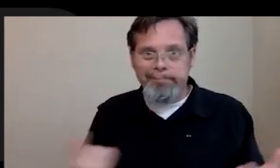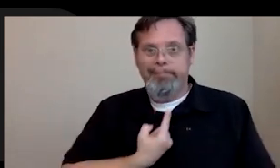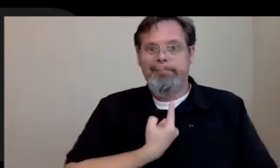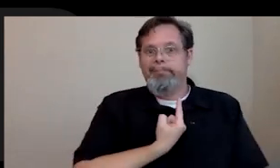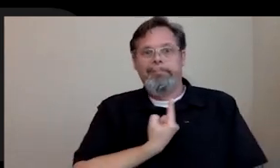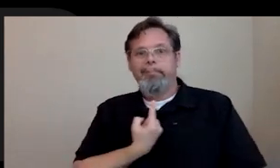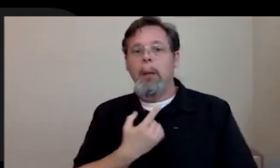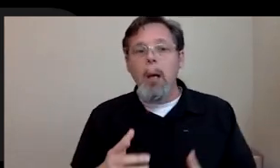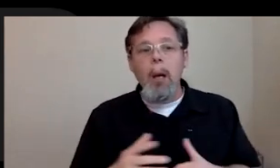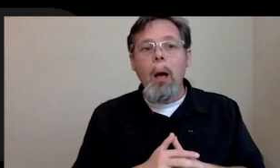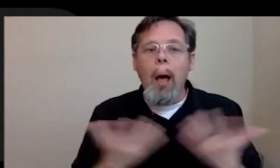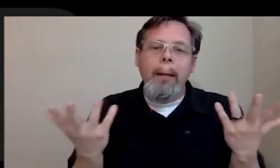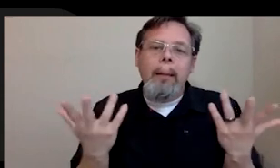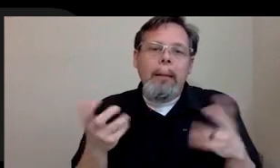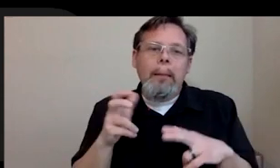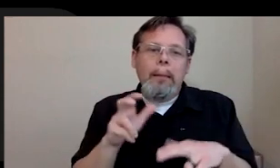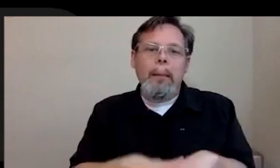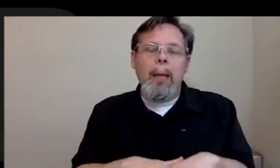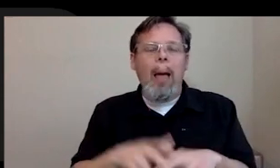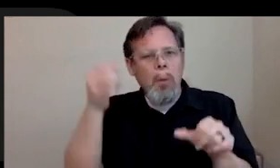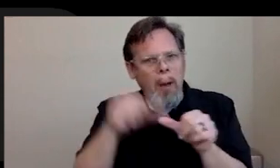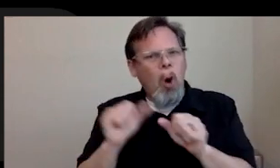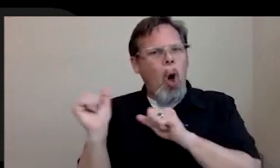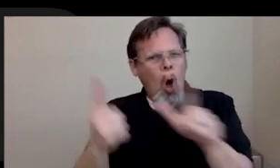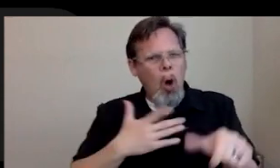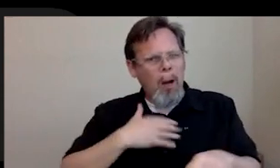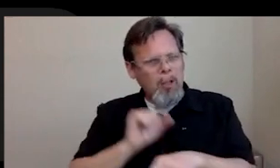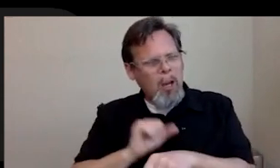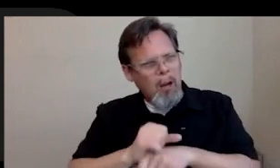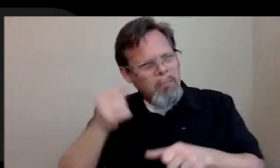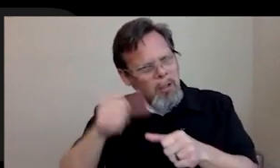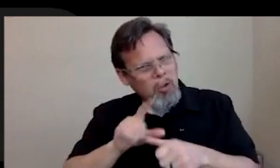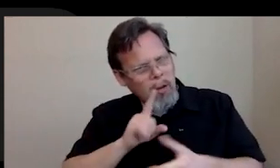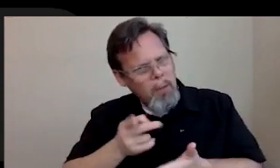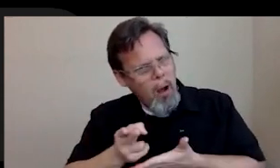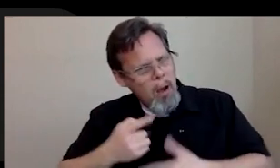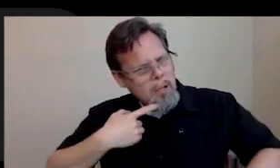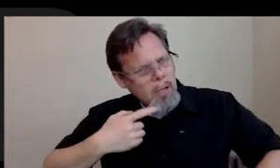the fact that I'm sitting here like I have to report every job to make sure that I'm telling the truth here, but I don't actually think I've ever